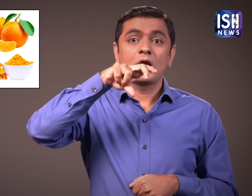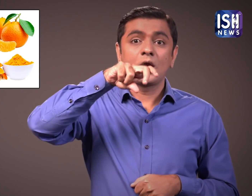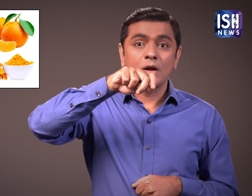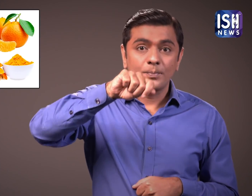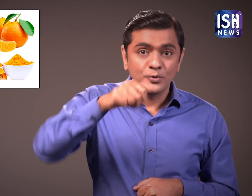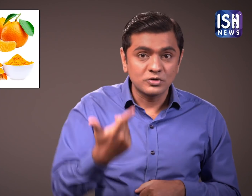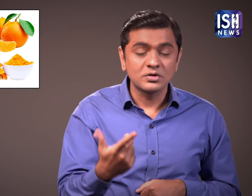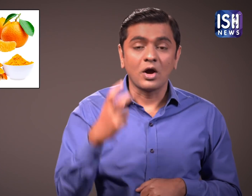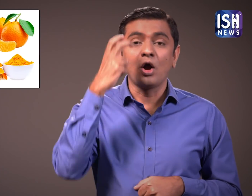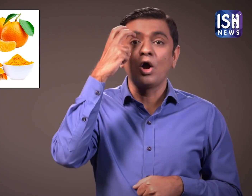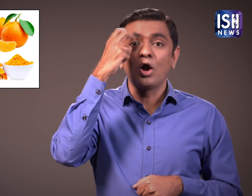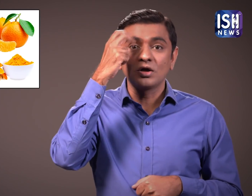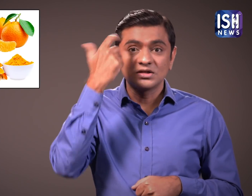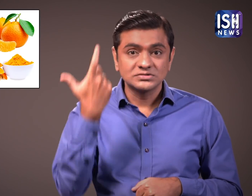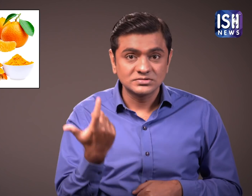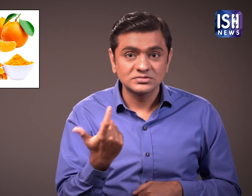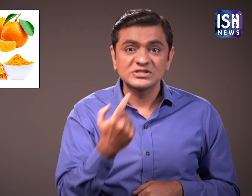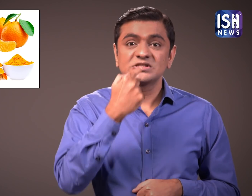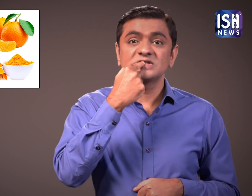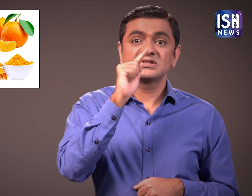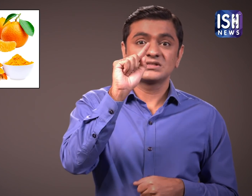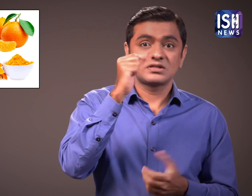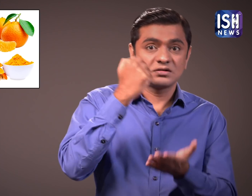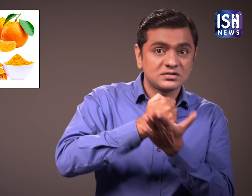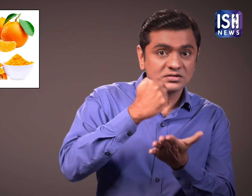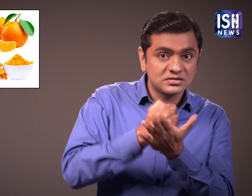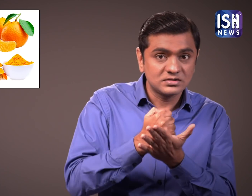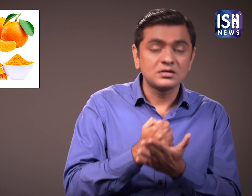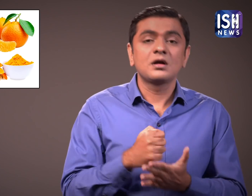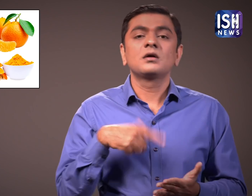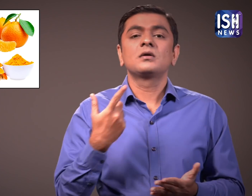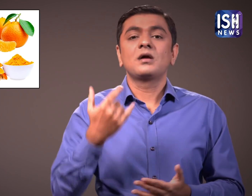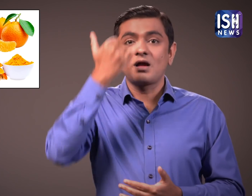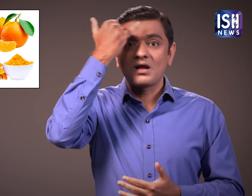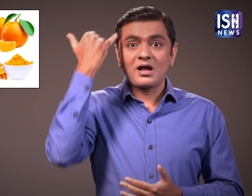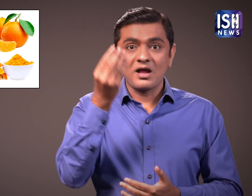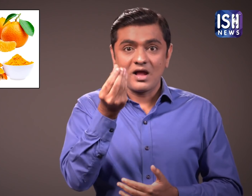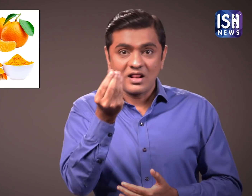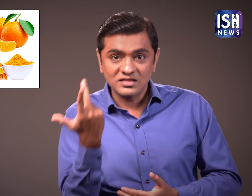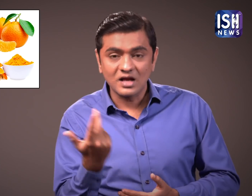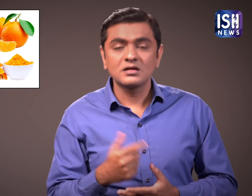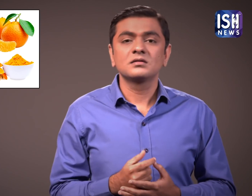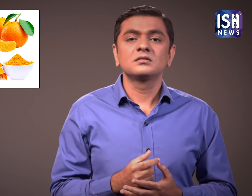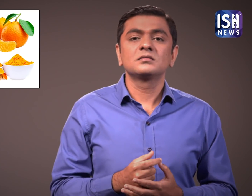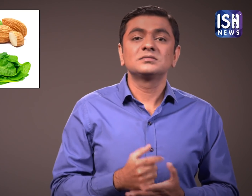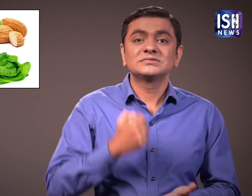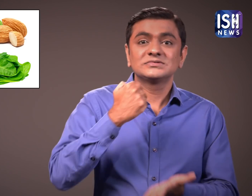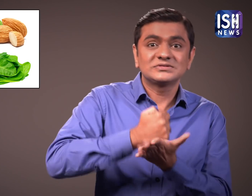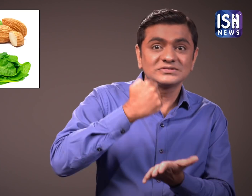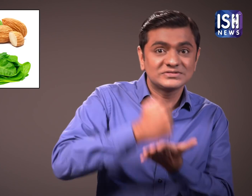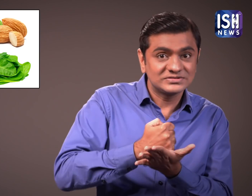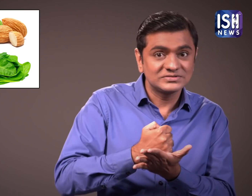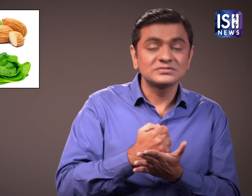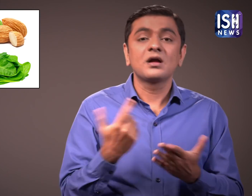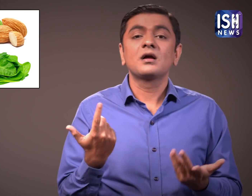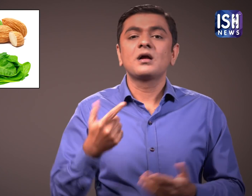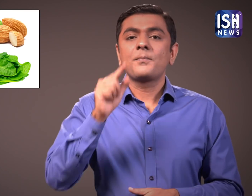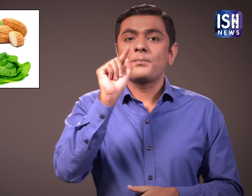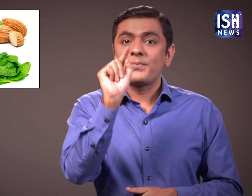Food like lemons, oranges, garlic, turmeric, ginger, almonds,